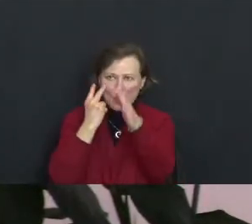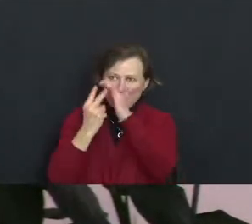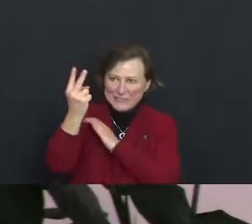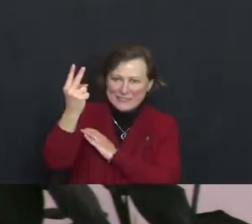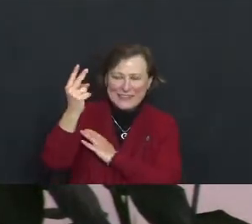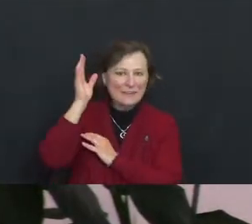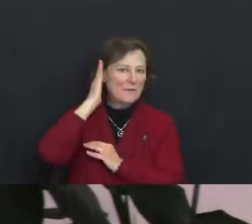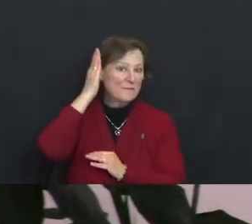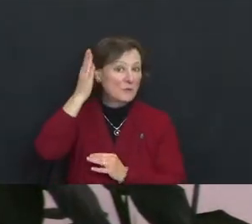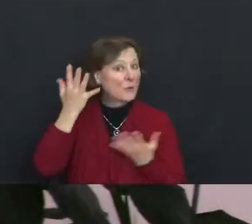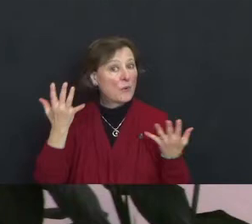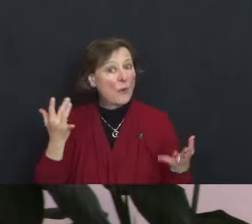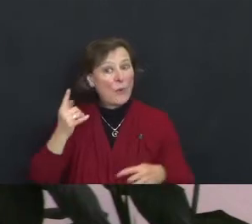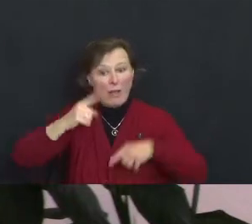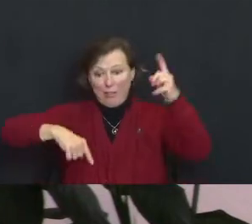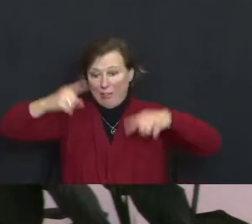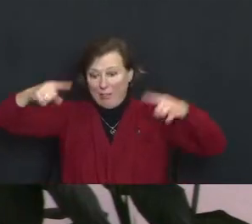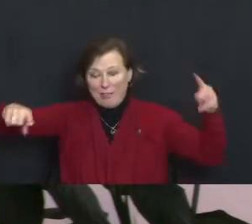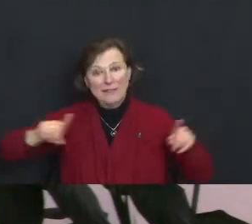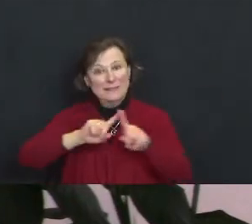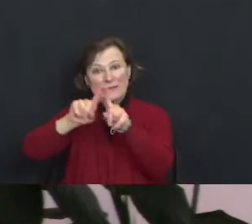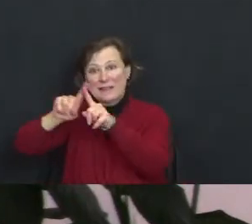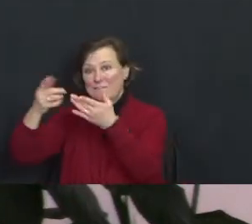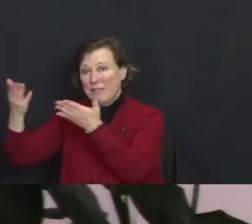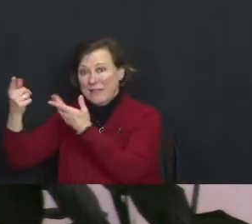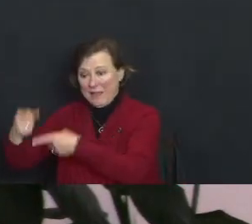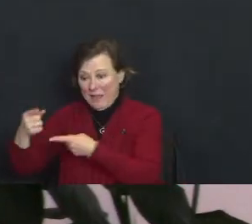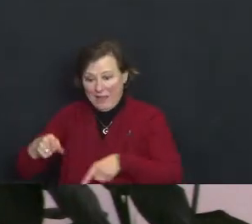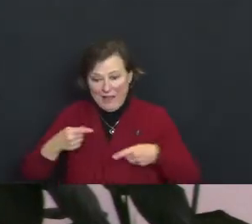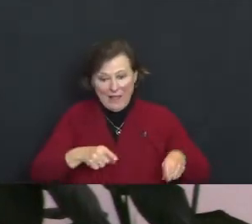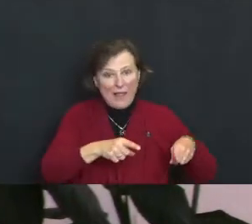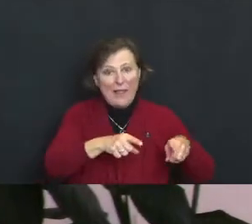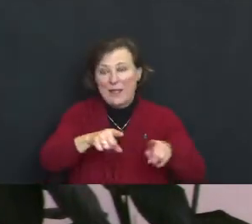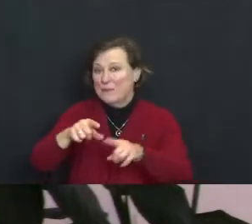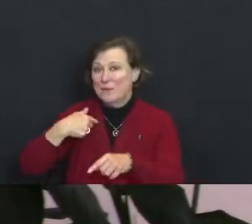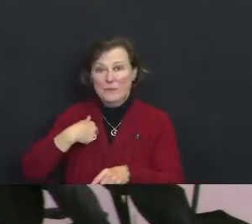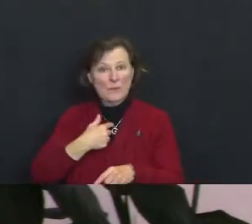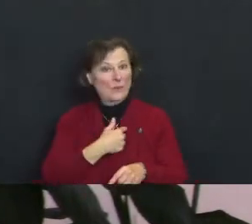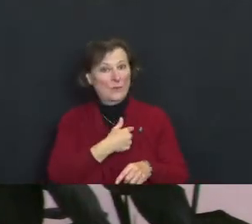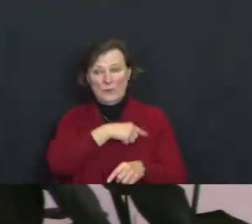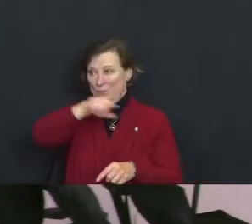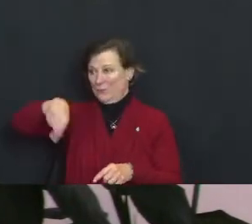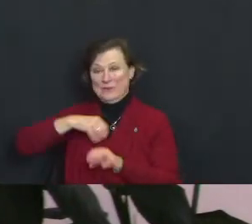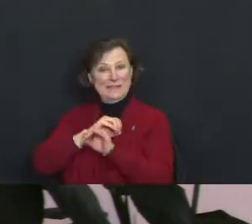are an infinite number of moving parts at play and none of us happens to be omniscient.